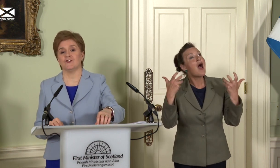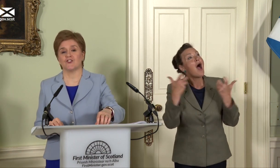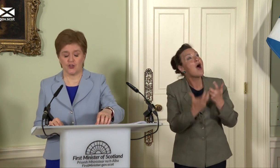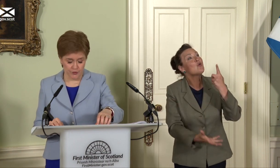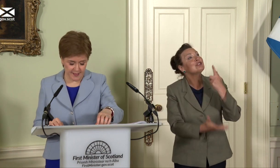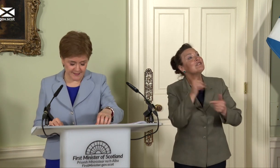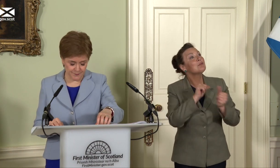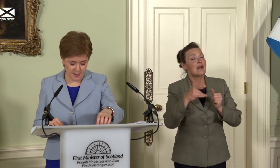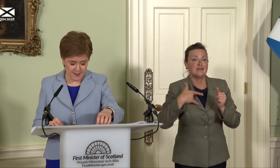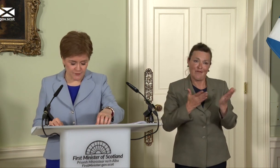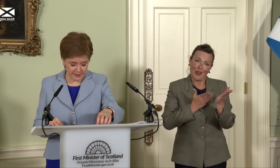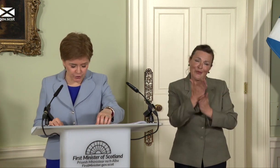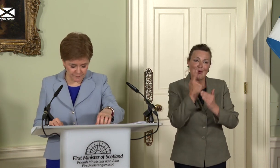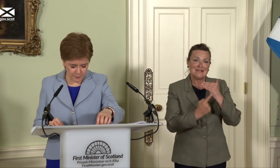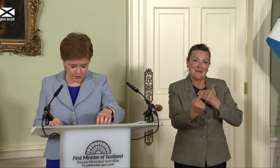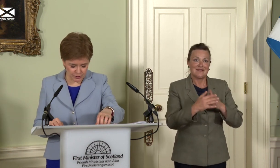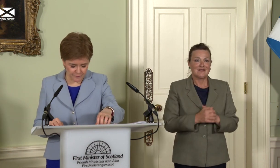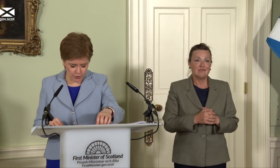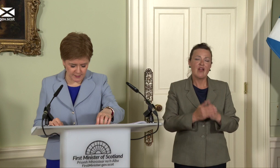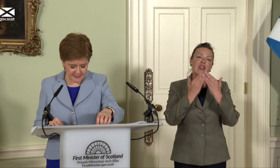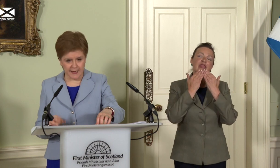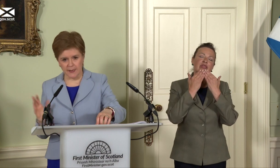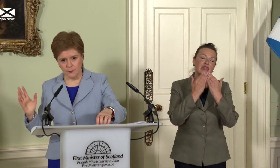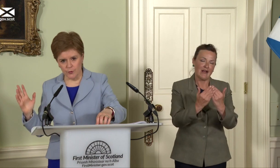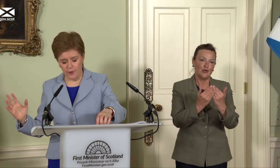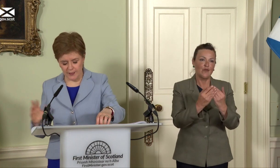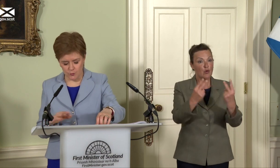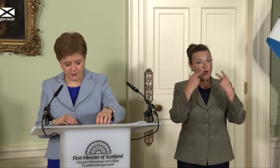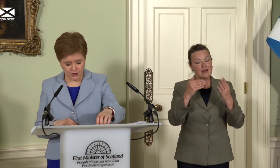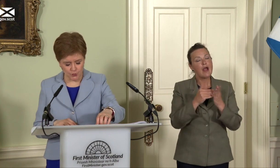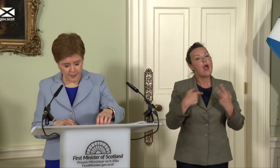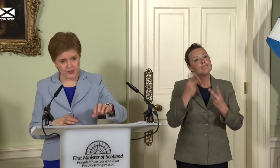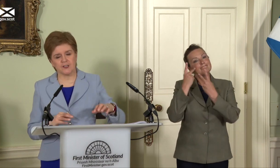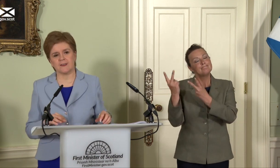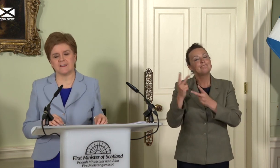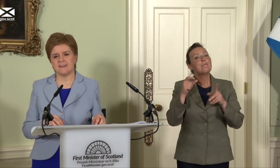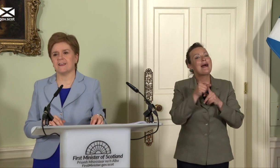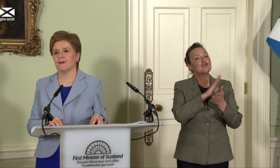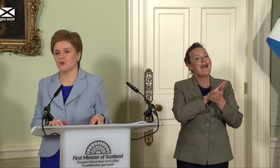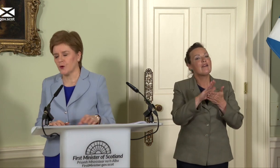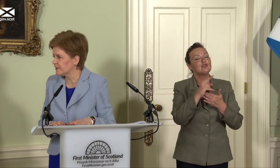secure that. Thank you very much for listening. I will now hand over to Patrick to say a few words